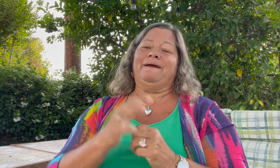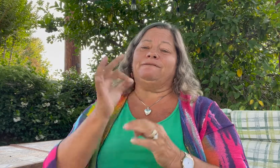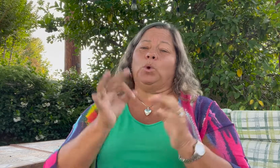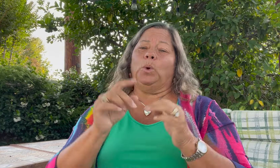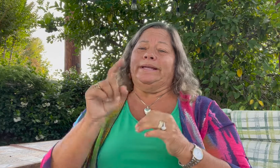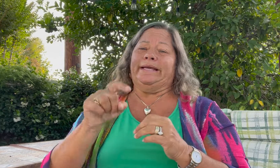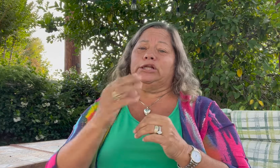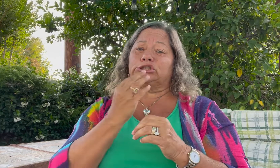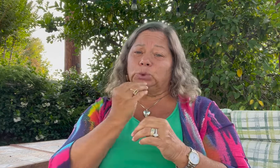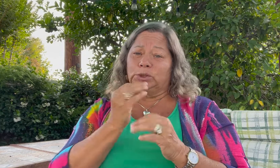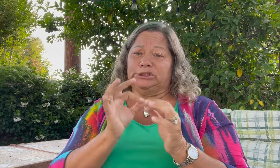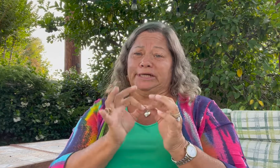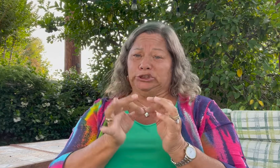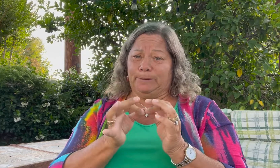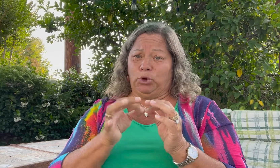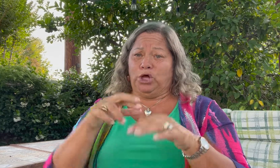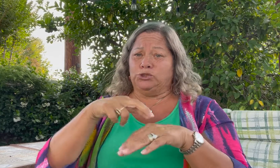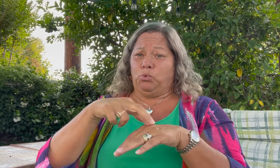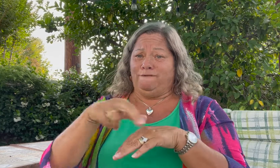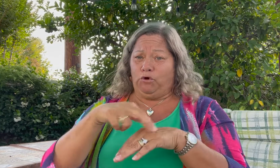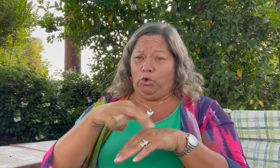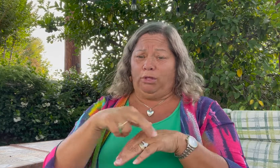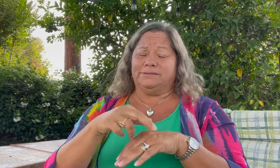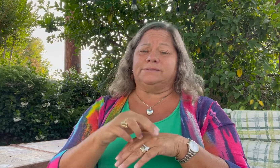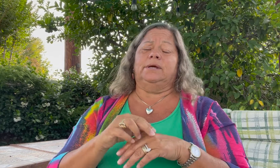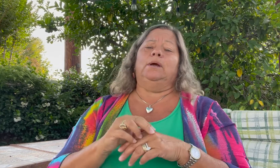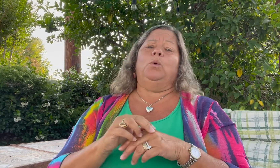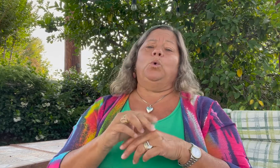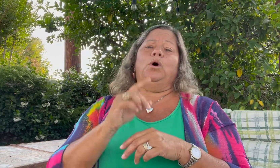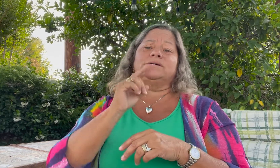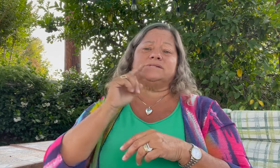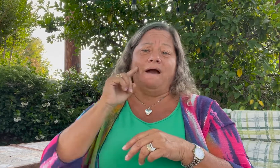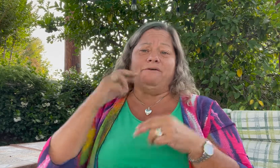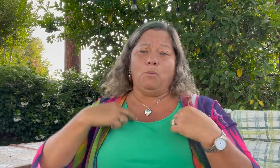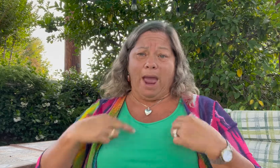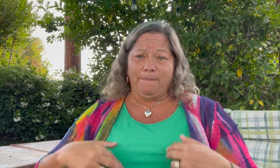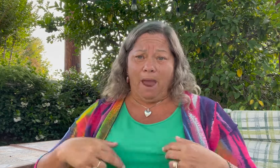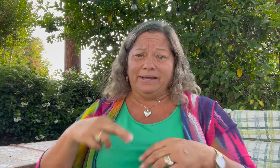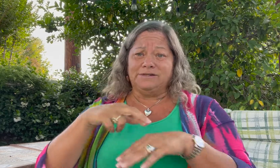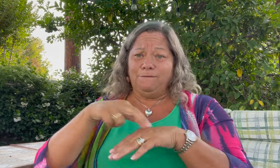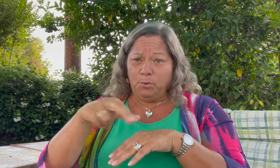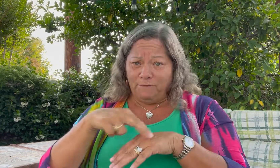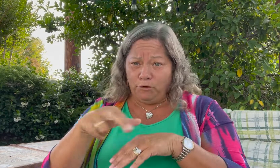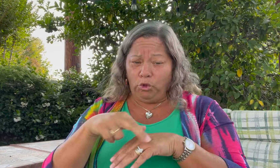If you need a referral to Jewish interpreters, or a Deaf Rabbi referral,